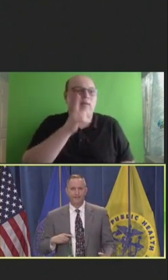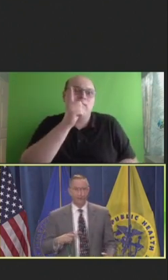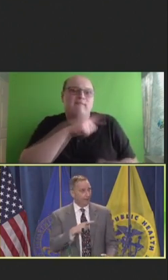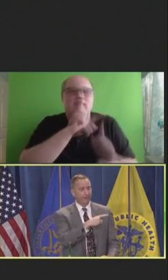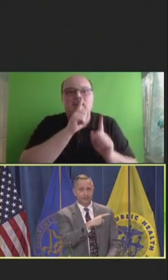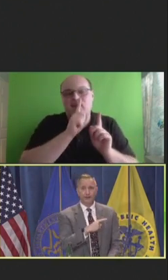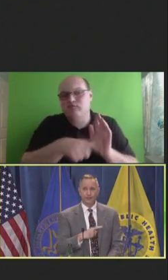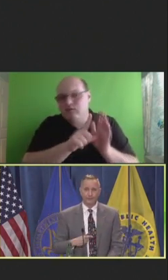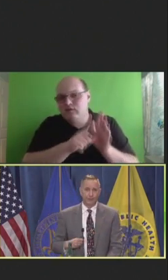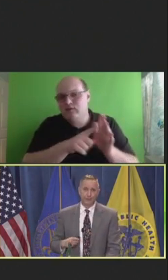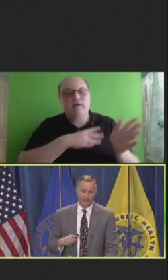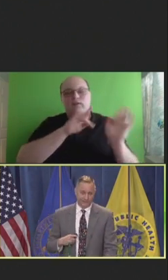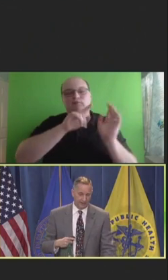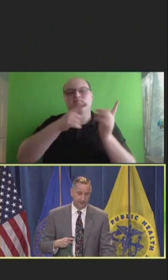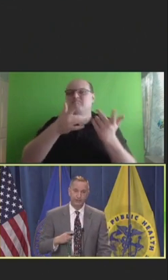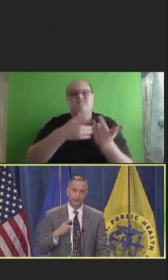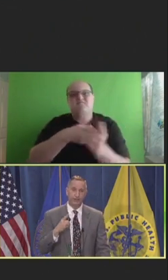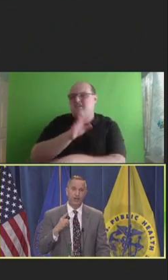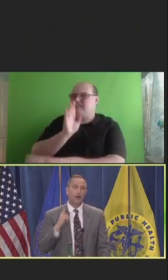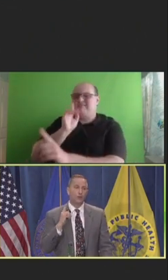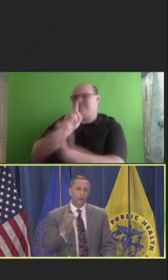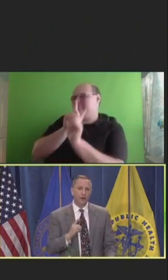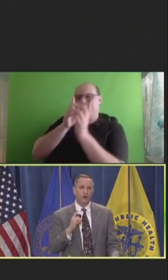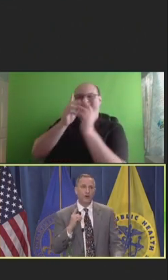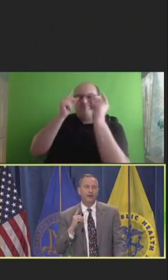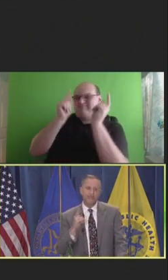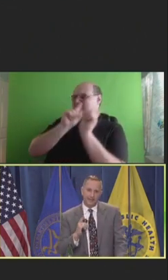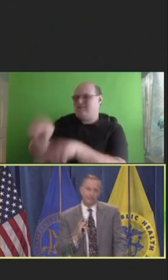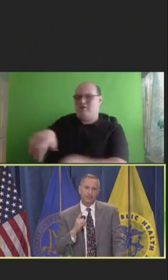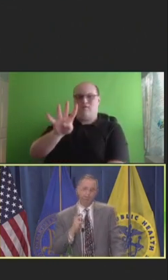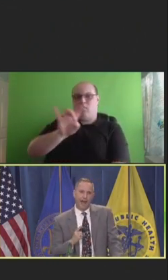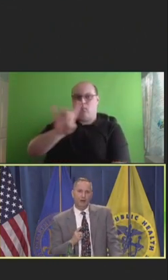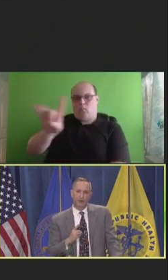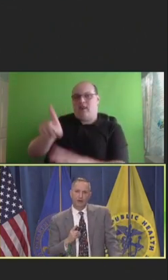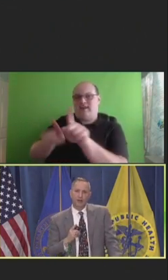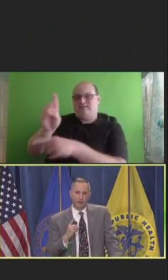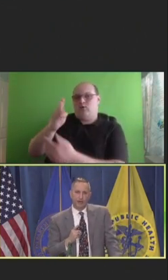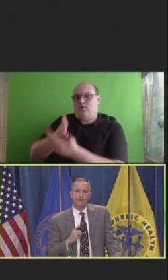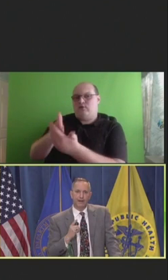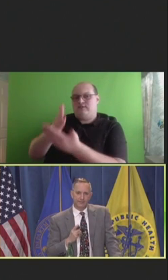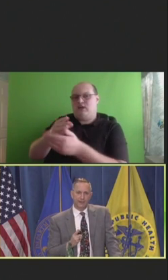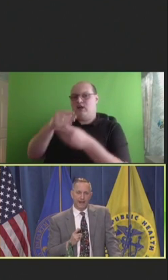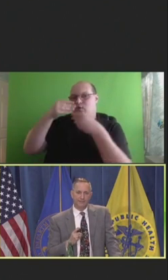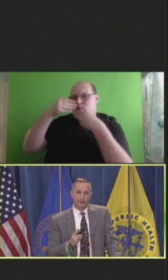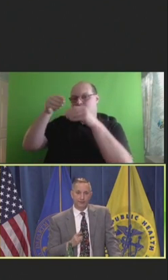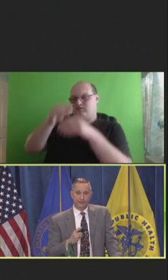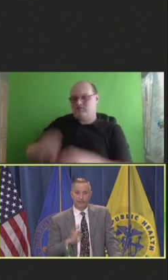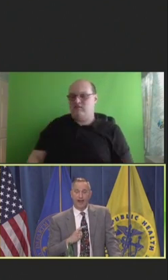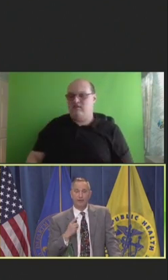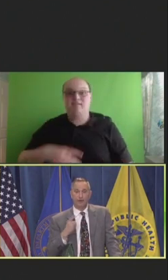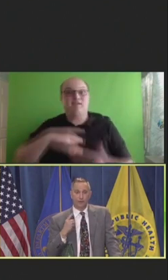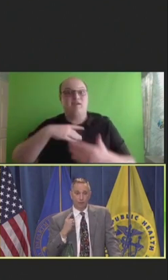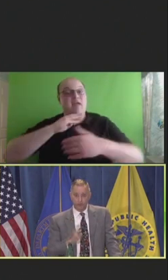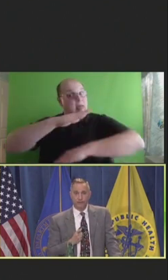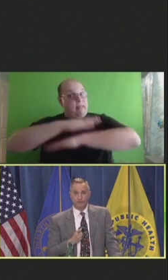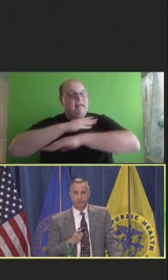You probably just go to the 4.8 taco stand. So, there's real damaging power created by these platforms that allow their review systems